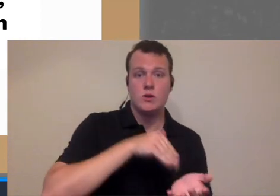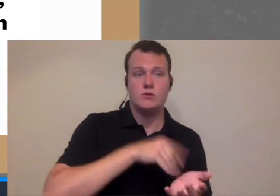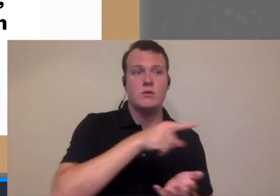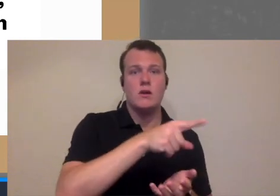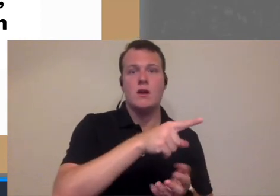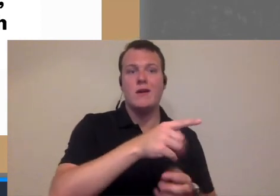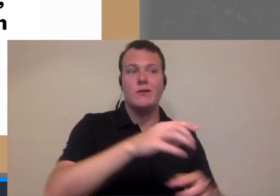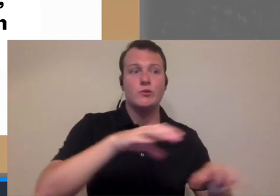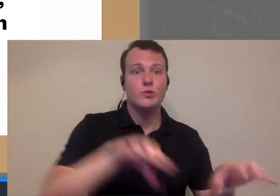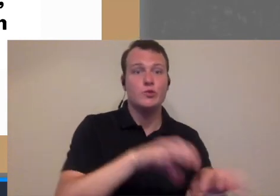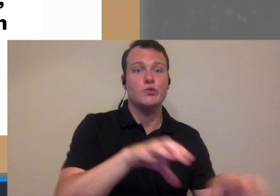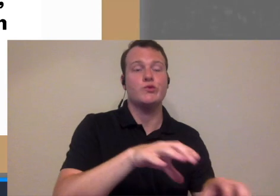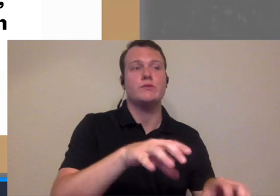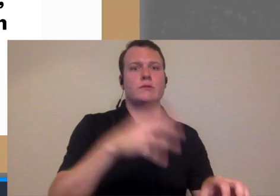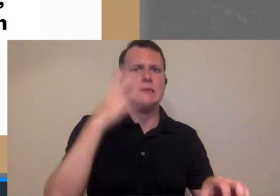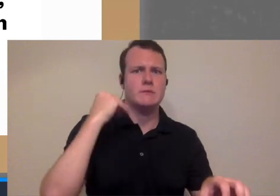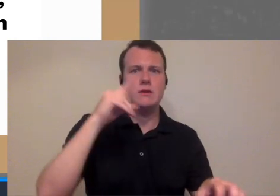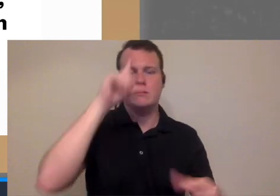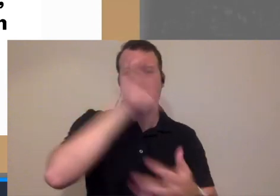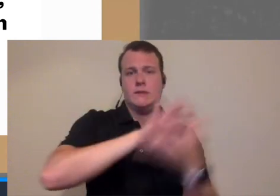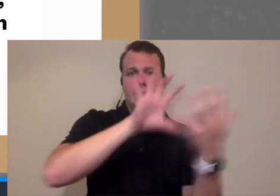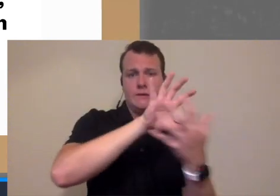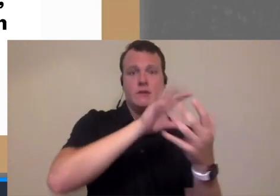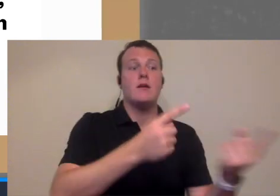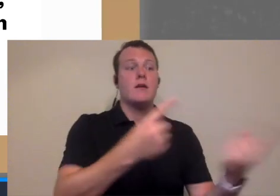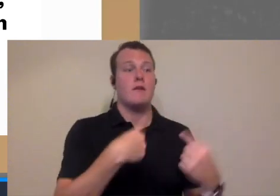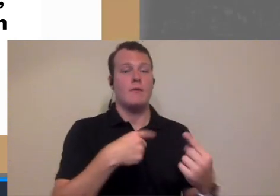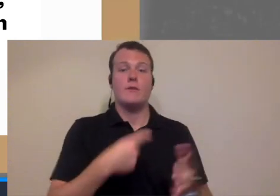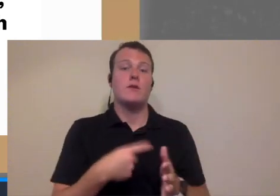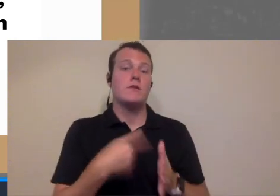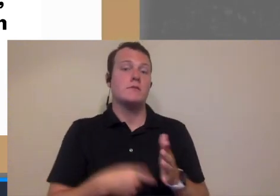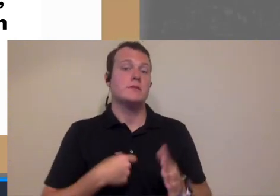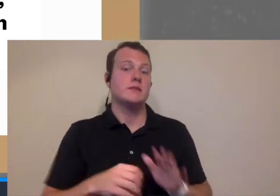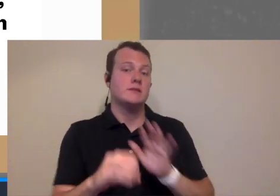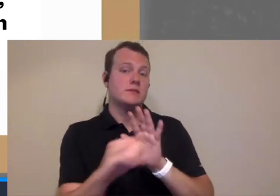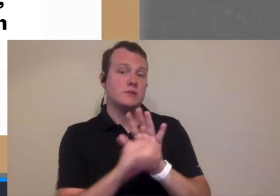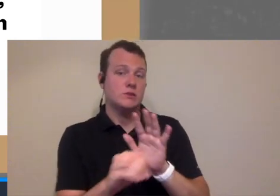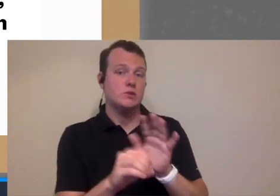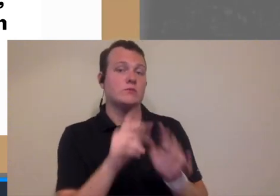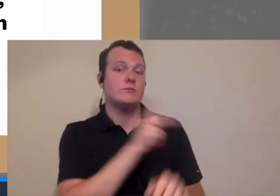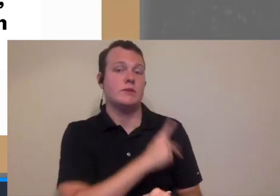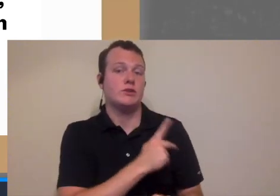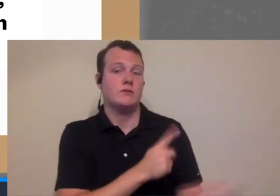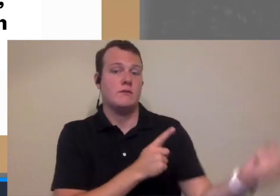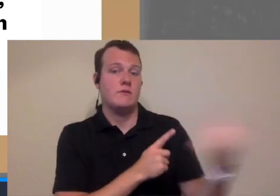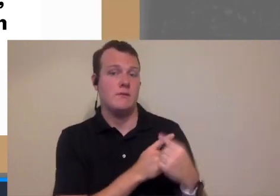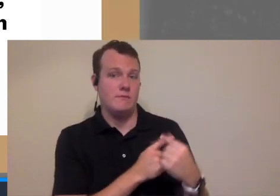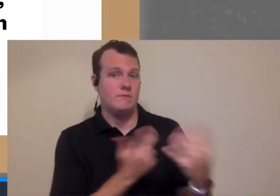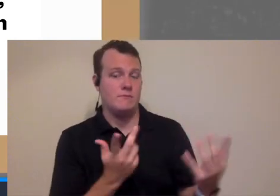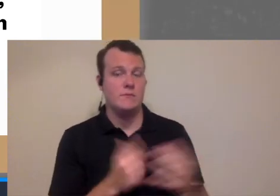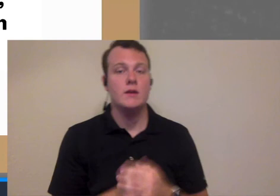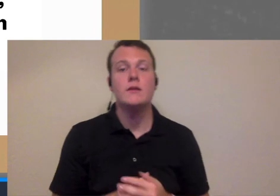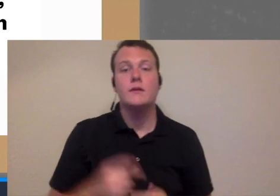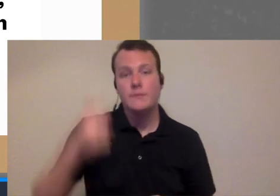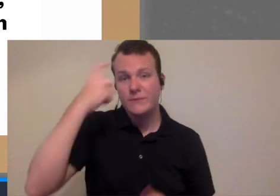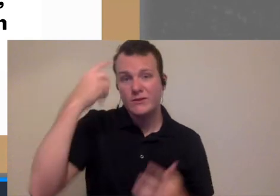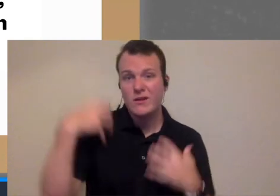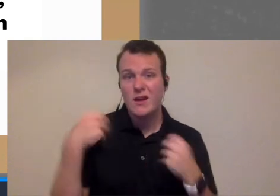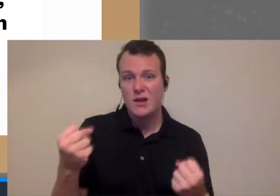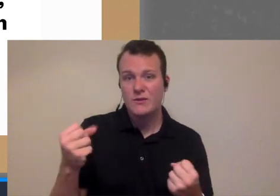patient they do dizzy and the patient and of my office right cost me zero dollars to get that patient in same thing went for mental health it would